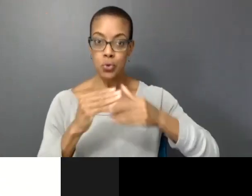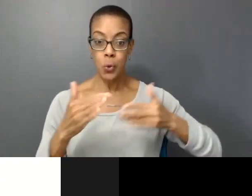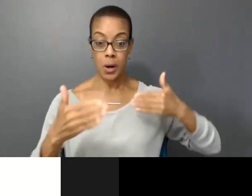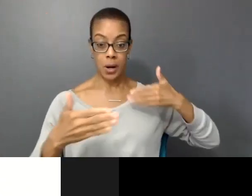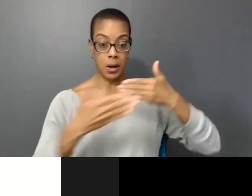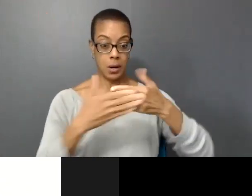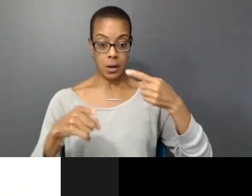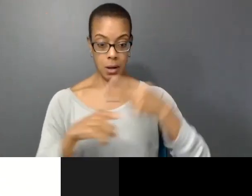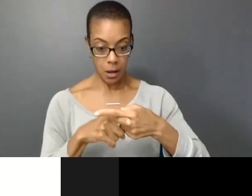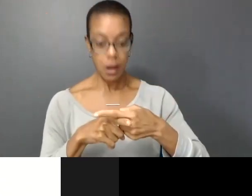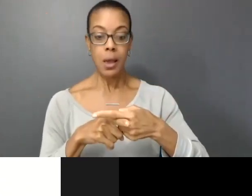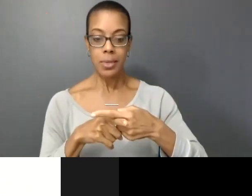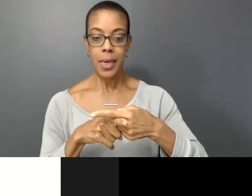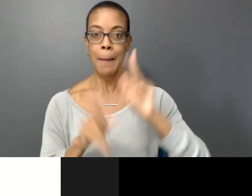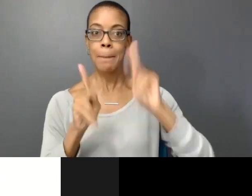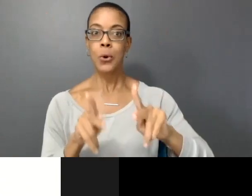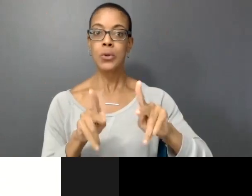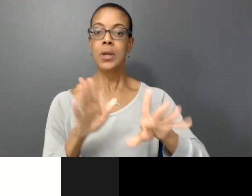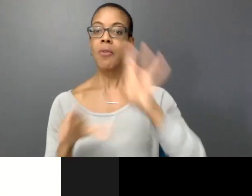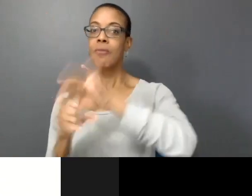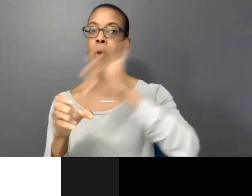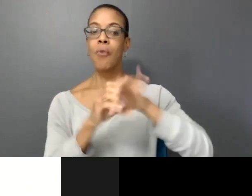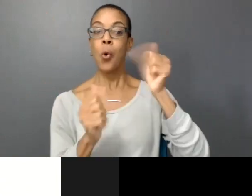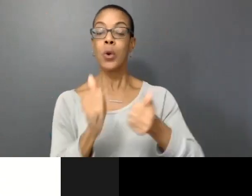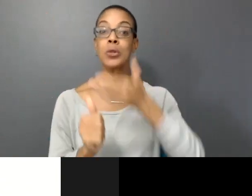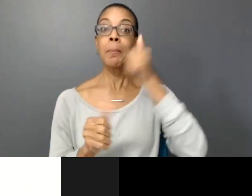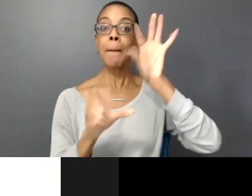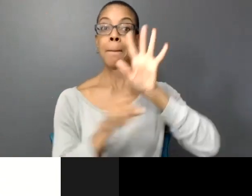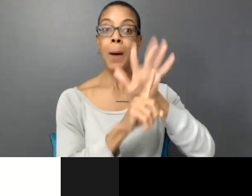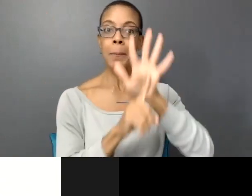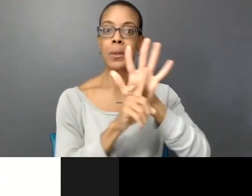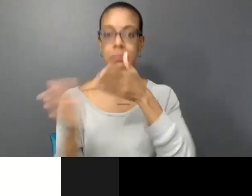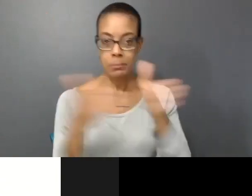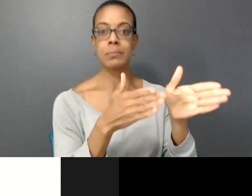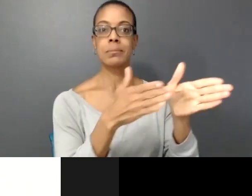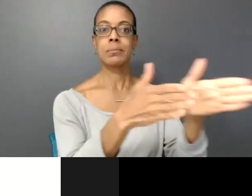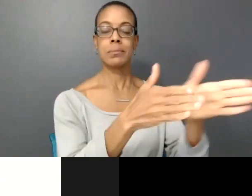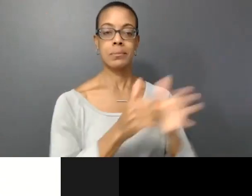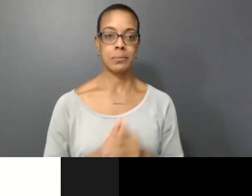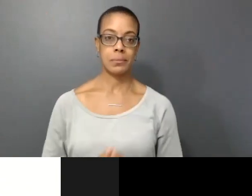to which choice received the most votes. Something's wrong.